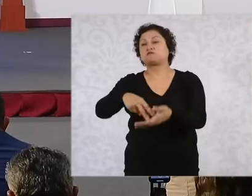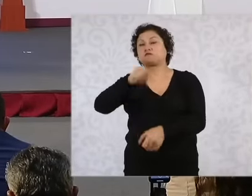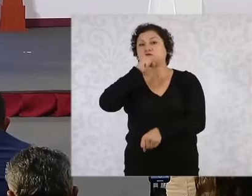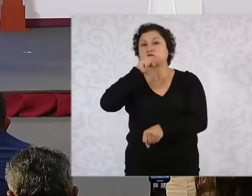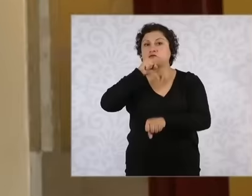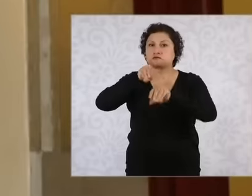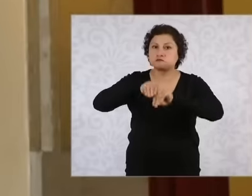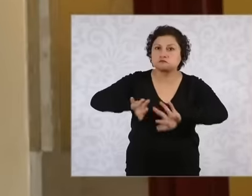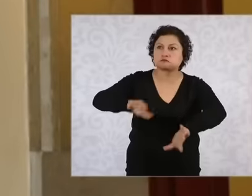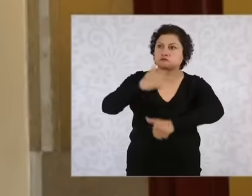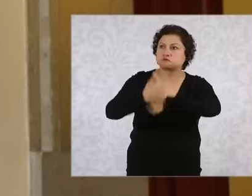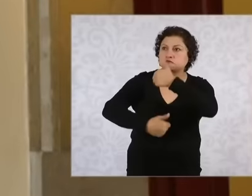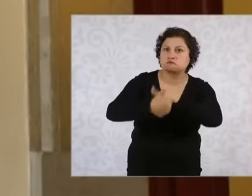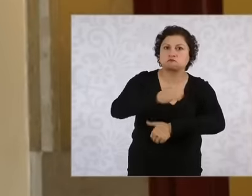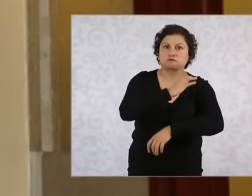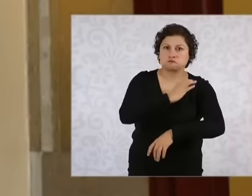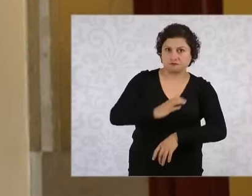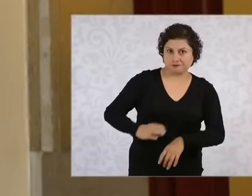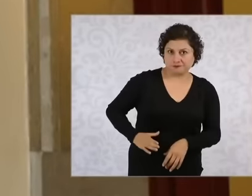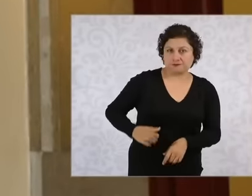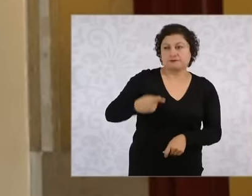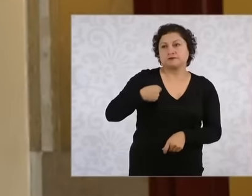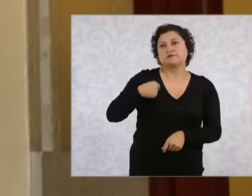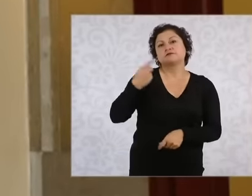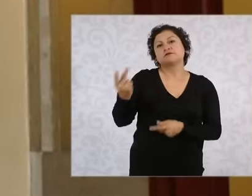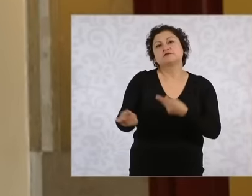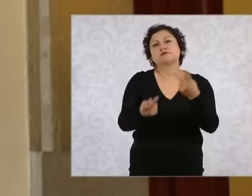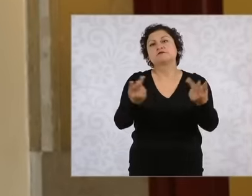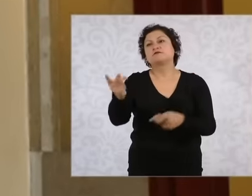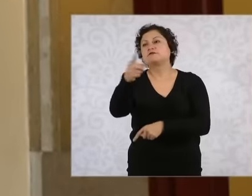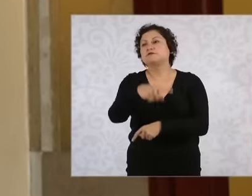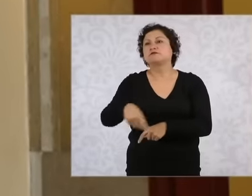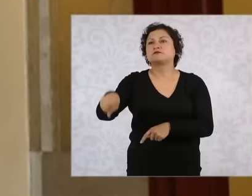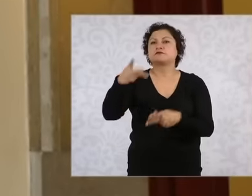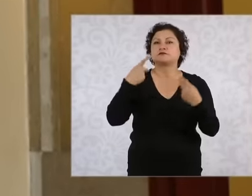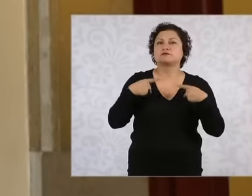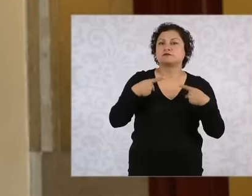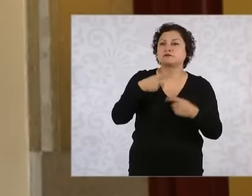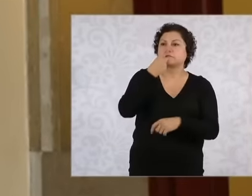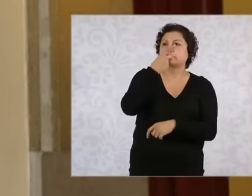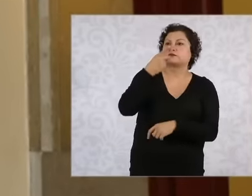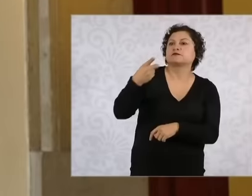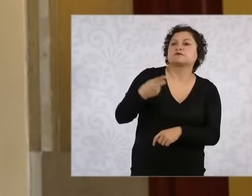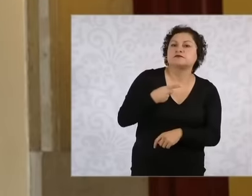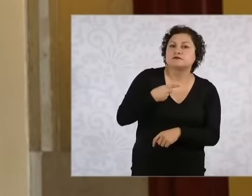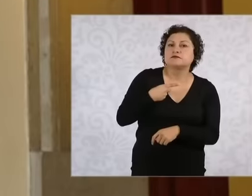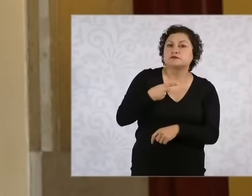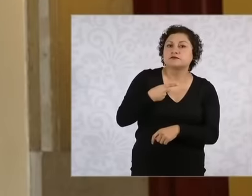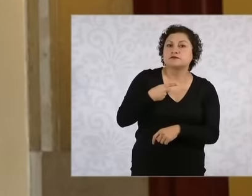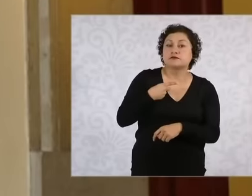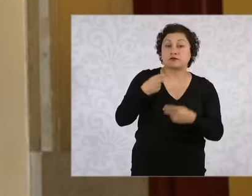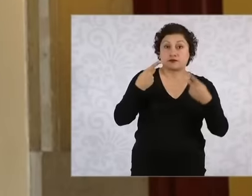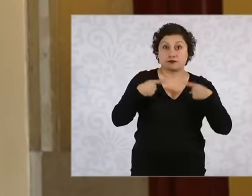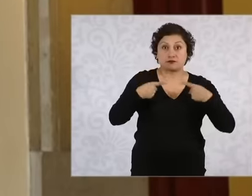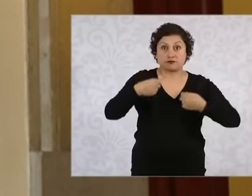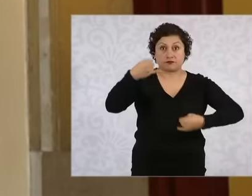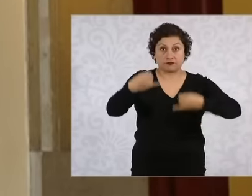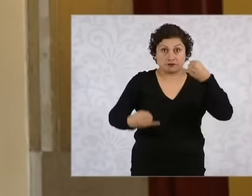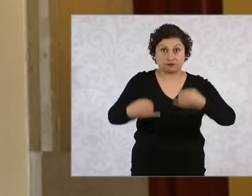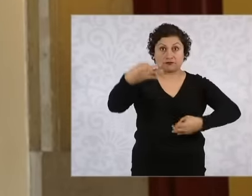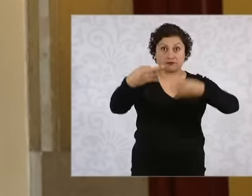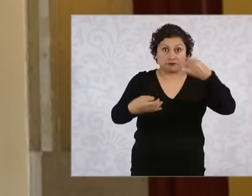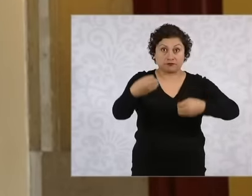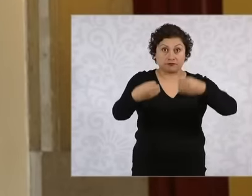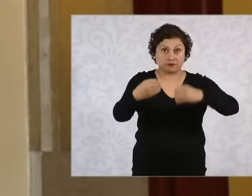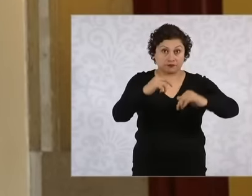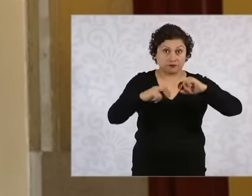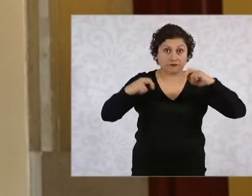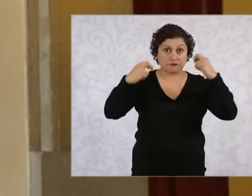who believes that ministers of the supreme court should continue to be elected by the senators or who believes